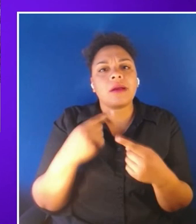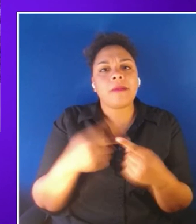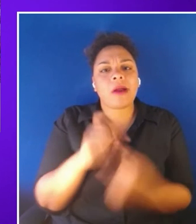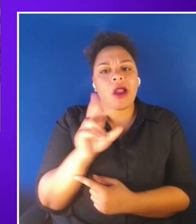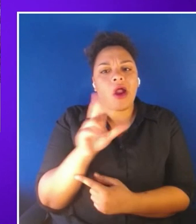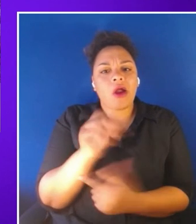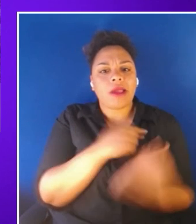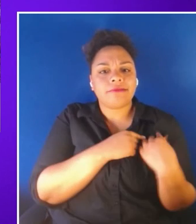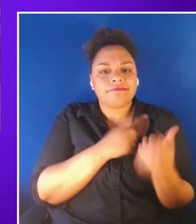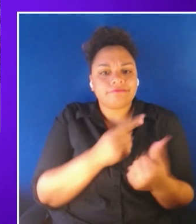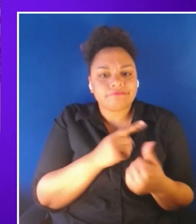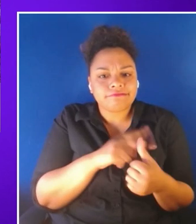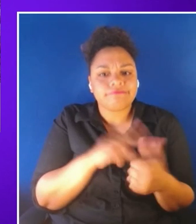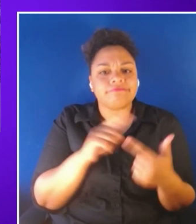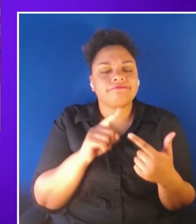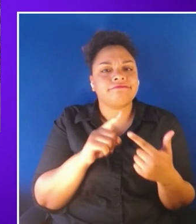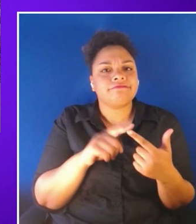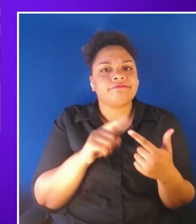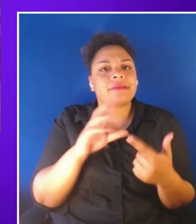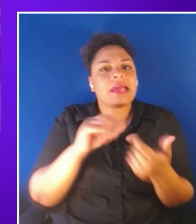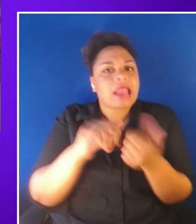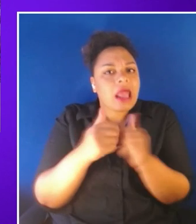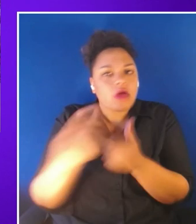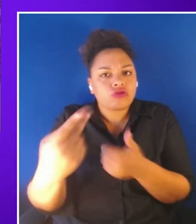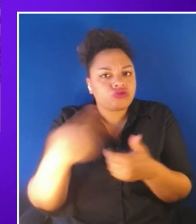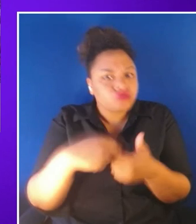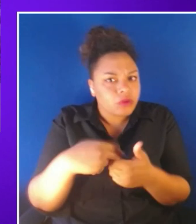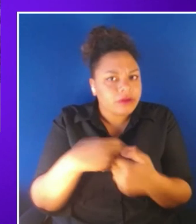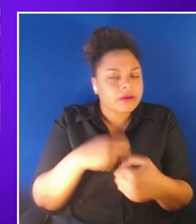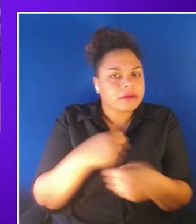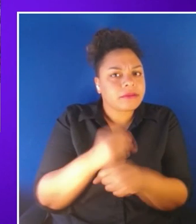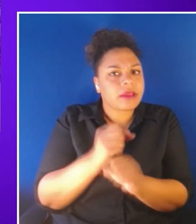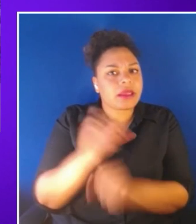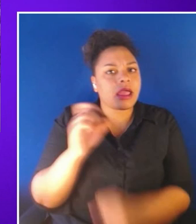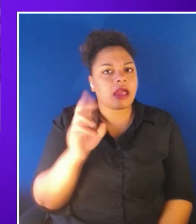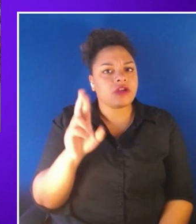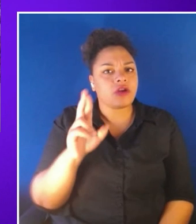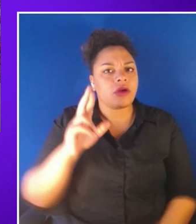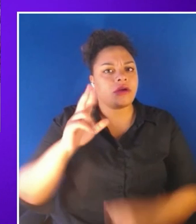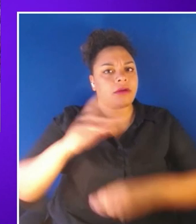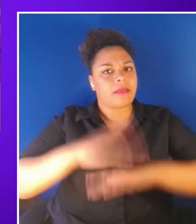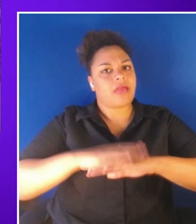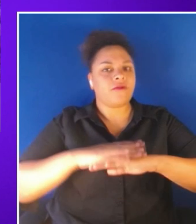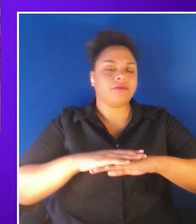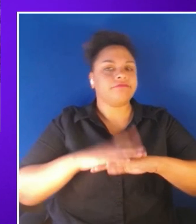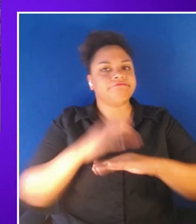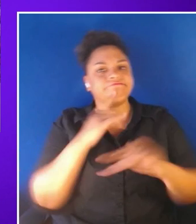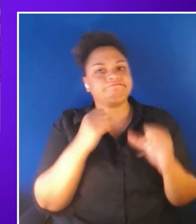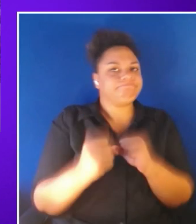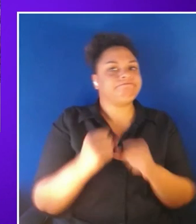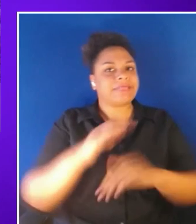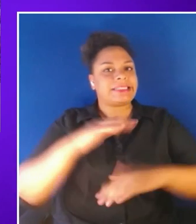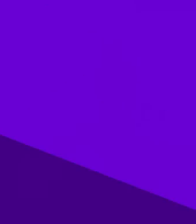and how you can join in making XR access and XR platforms the most accessible platform ever.